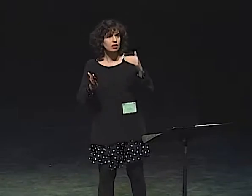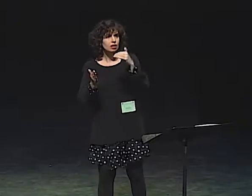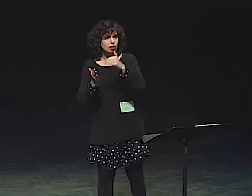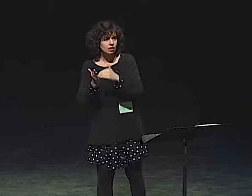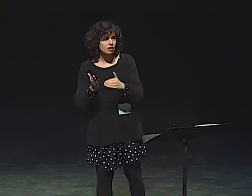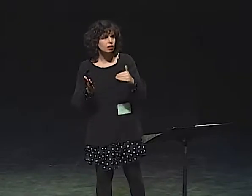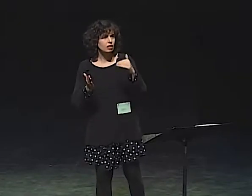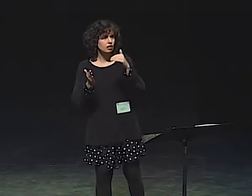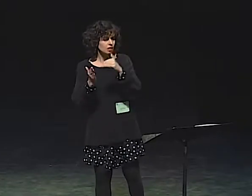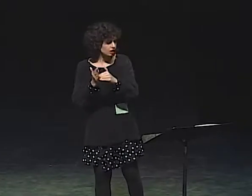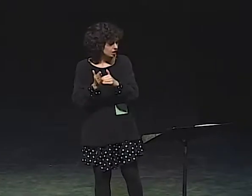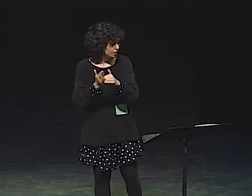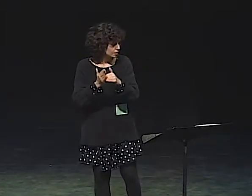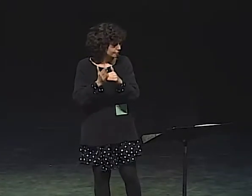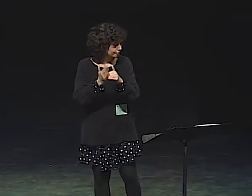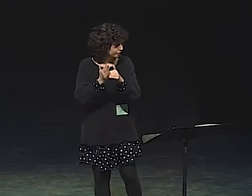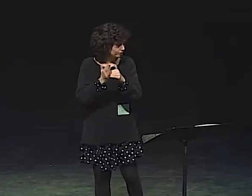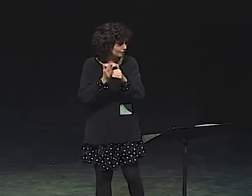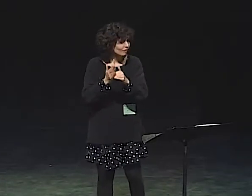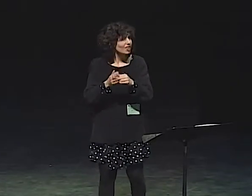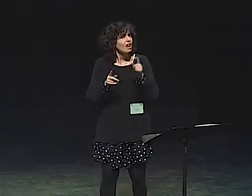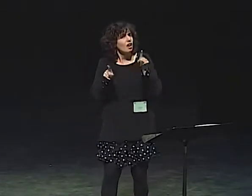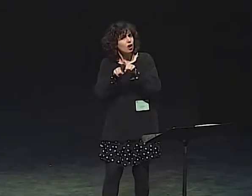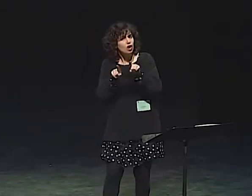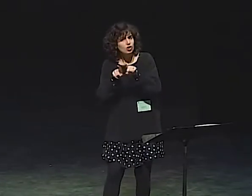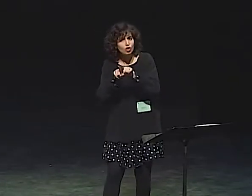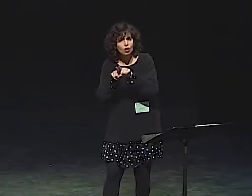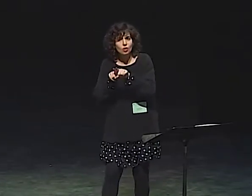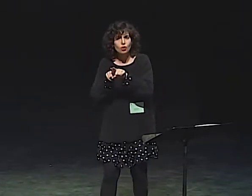SHE'S DISTANCED HERSELF FROM HERSELF.